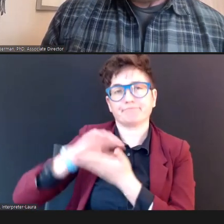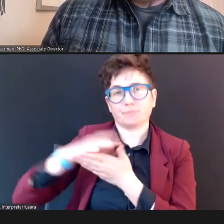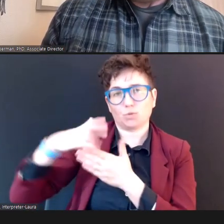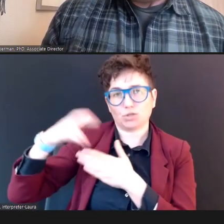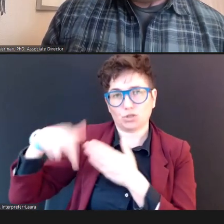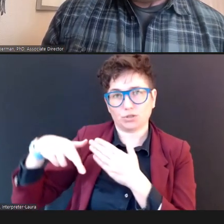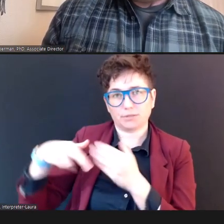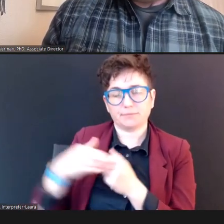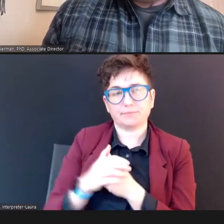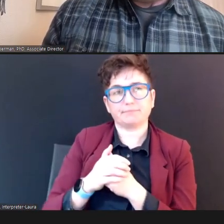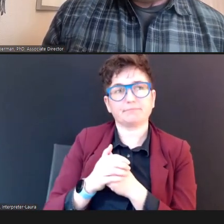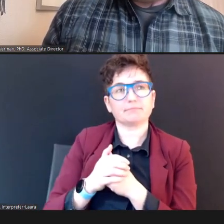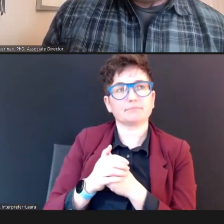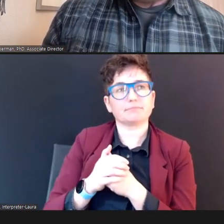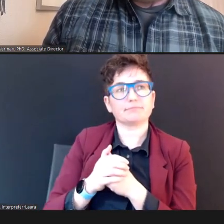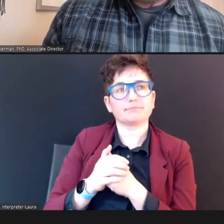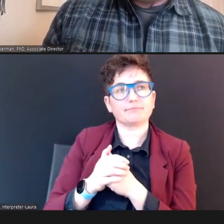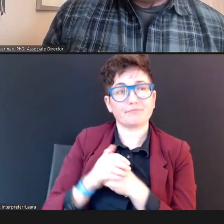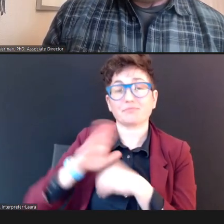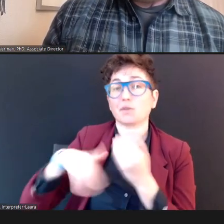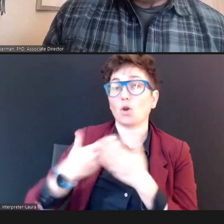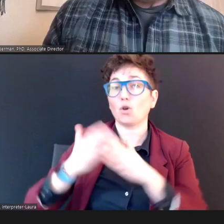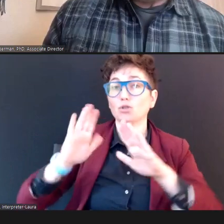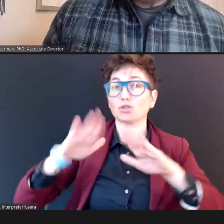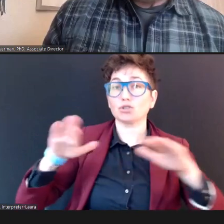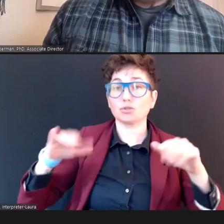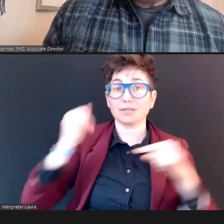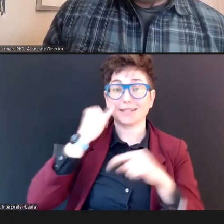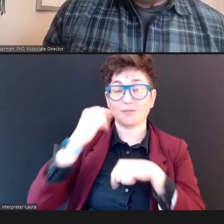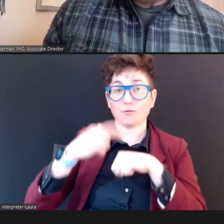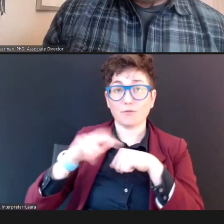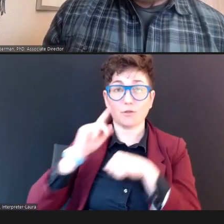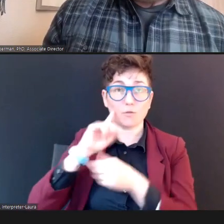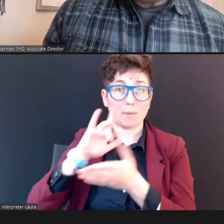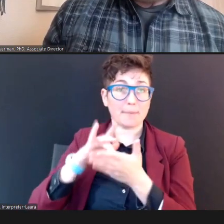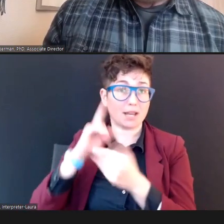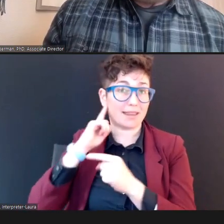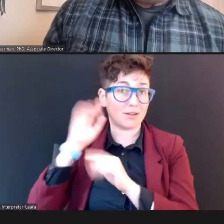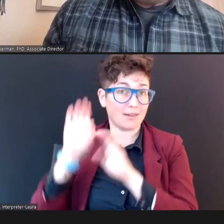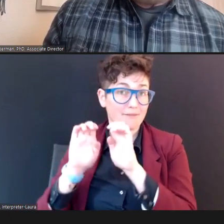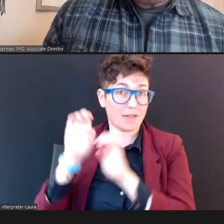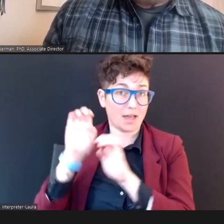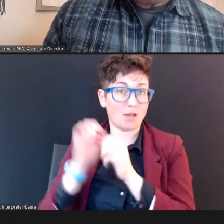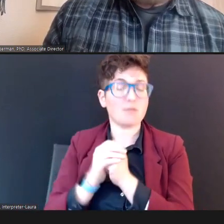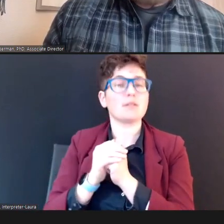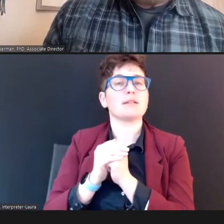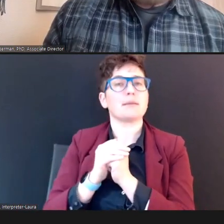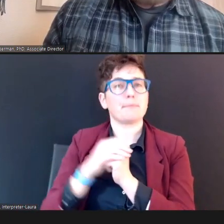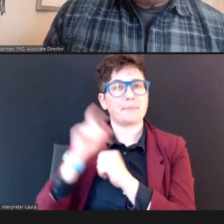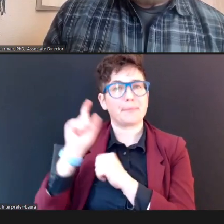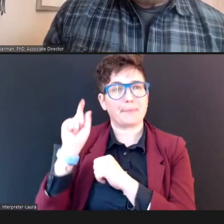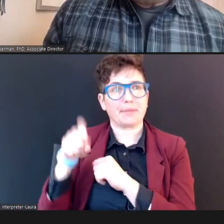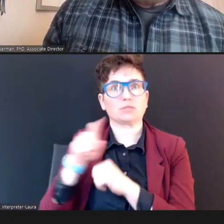All children, that are referred for middle ear evaluation must -- and this is really important -- once they have been cleared, they have